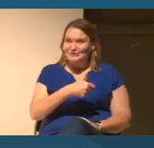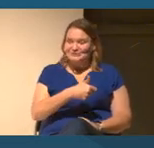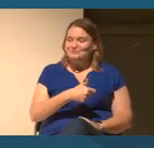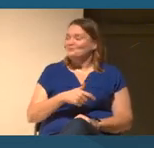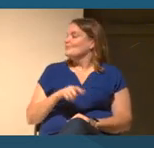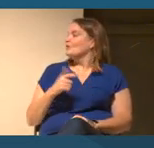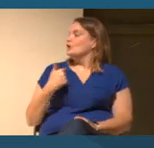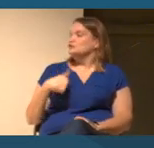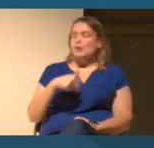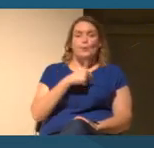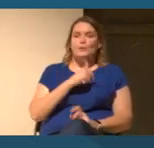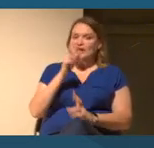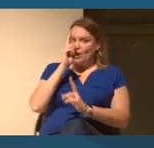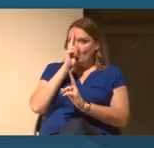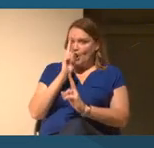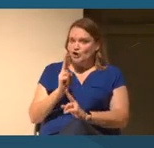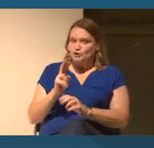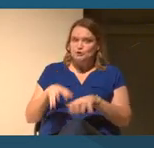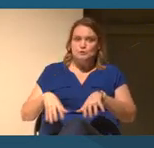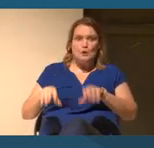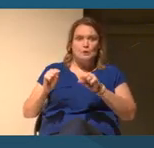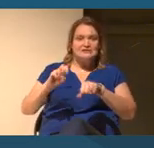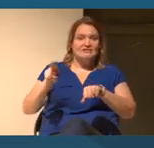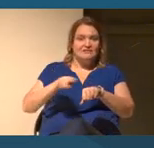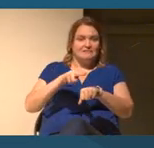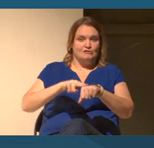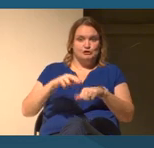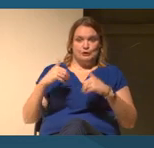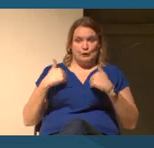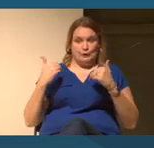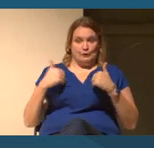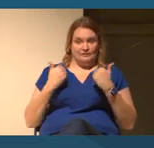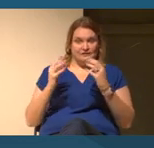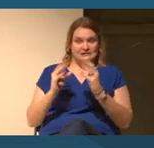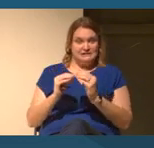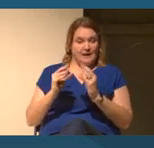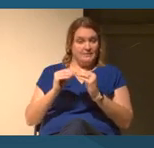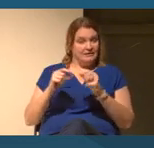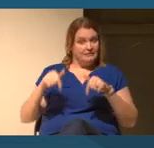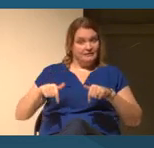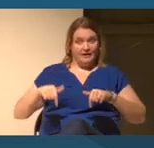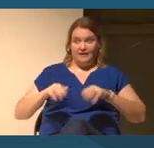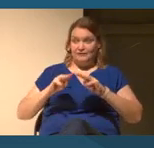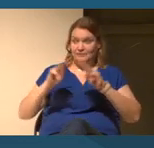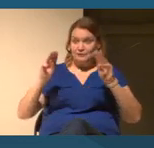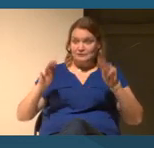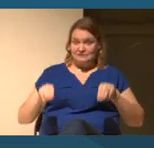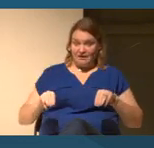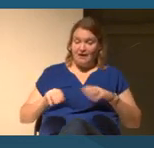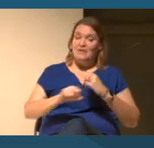We're honored to host the National Youth Summit at the museum and virtually in the before